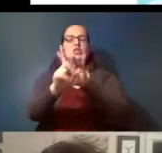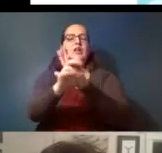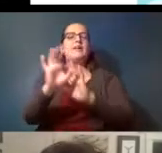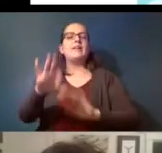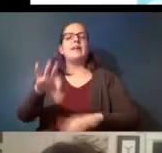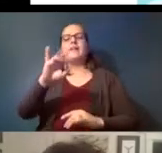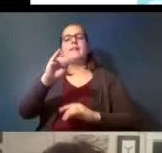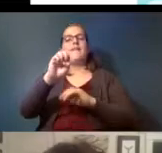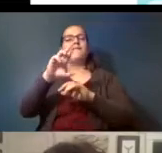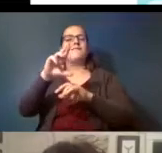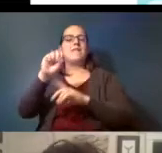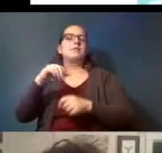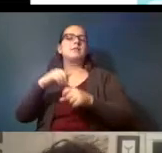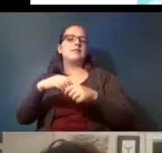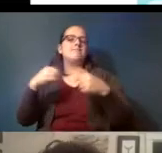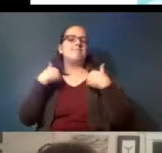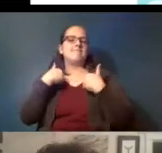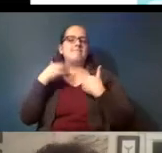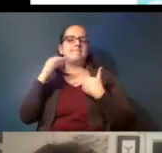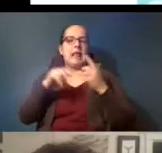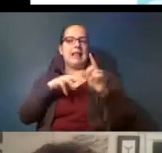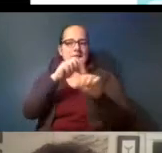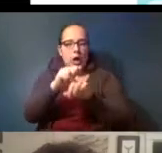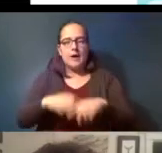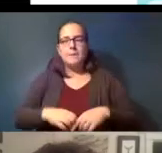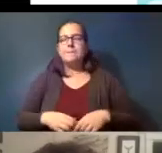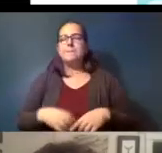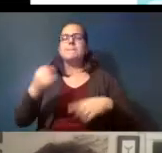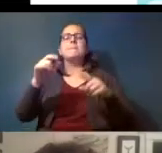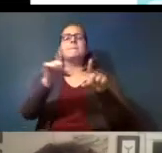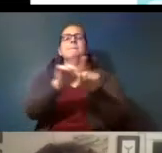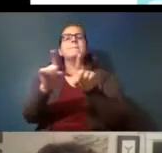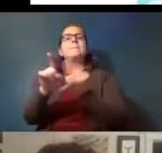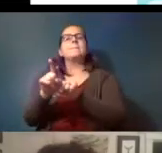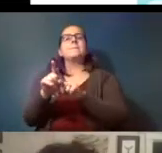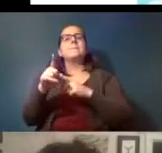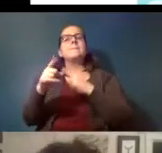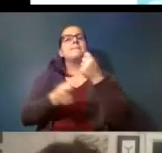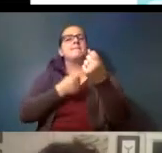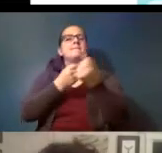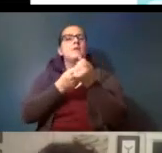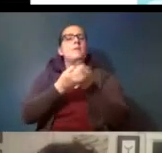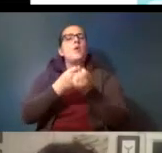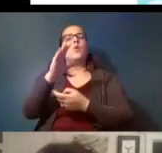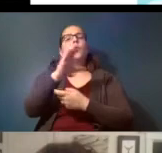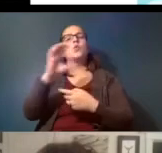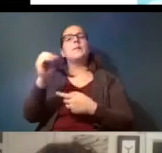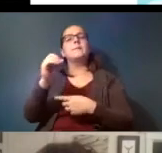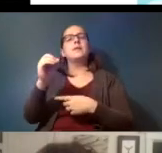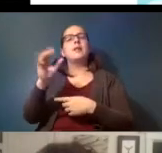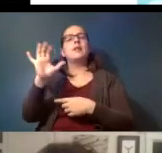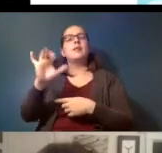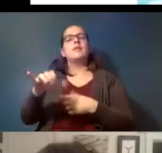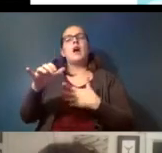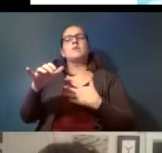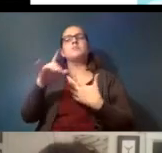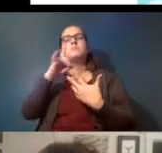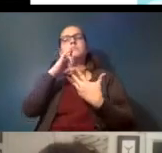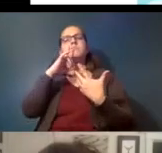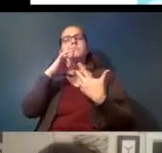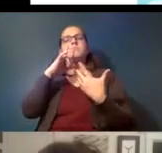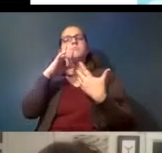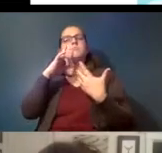in animals that are caught and also you support companies that are making sustainable products you